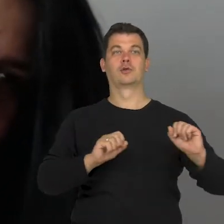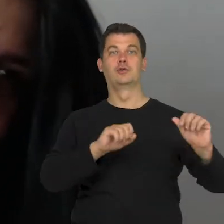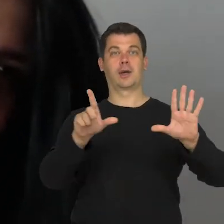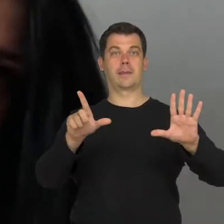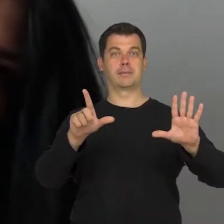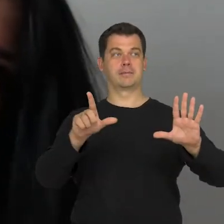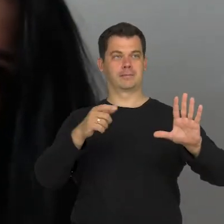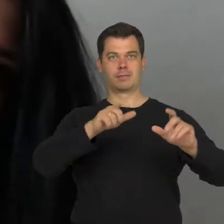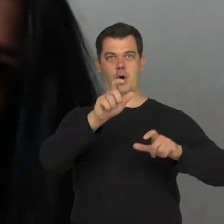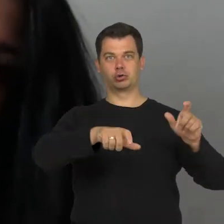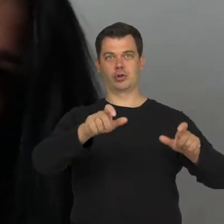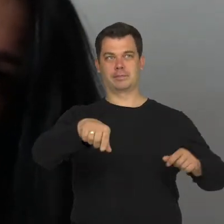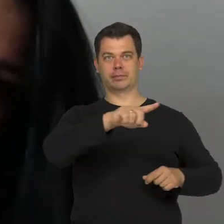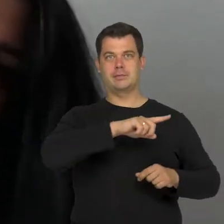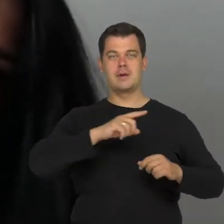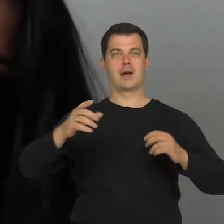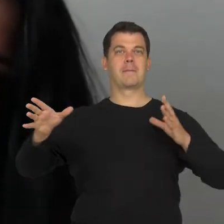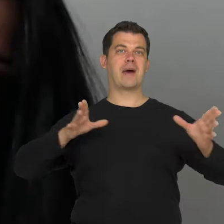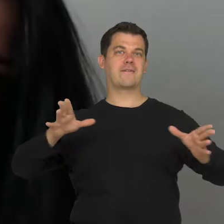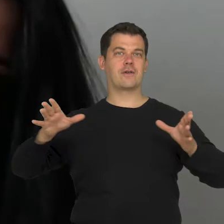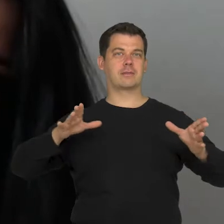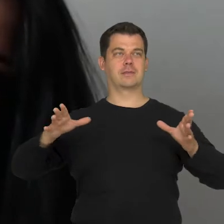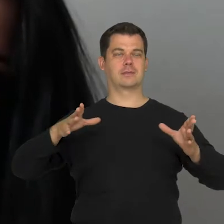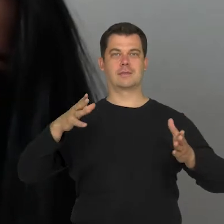in the characters or the performers within that area